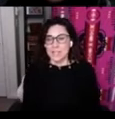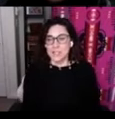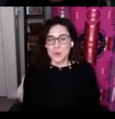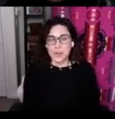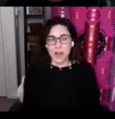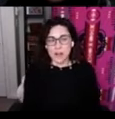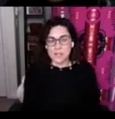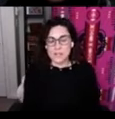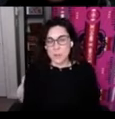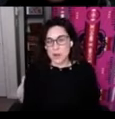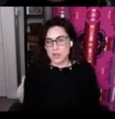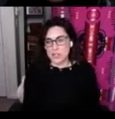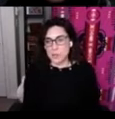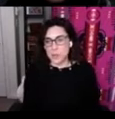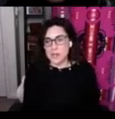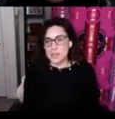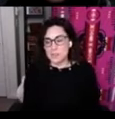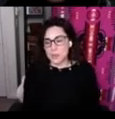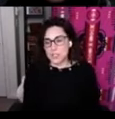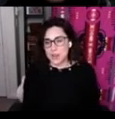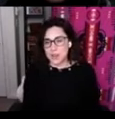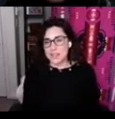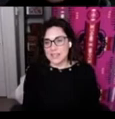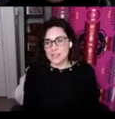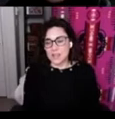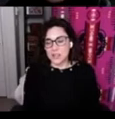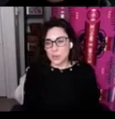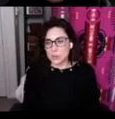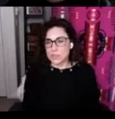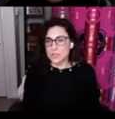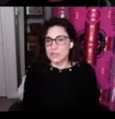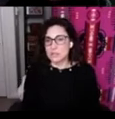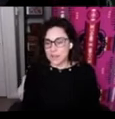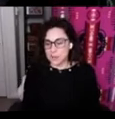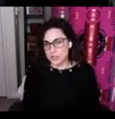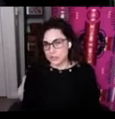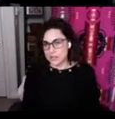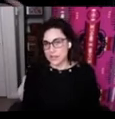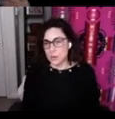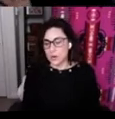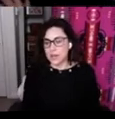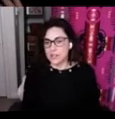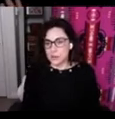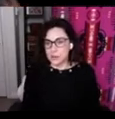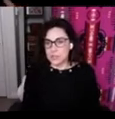So the heart of this partnership what it is focused on is adult language learning or adults